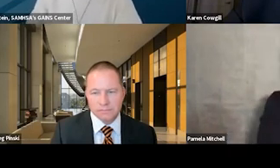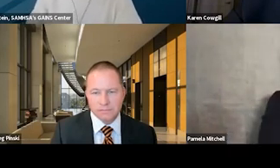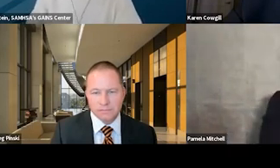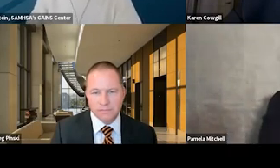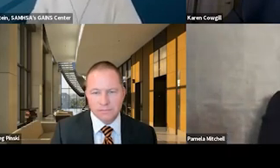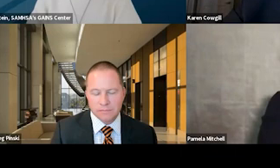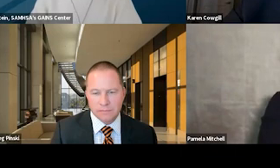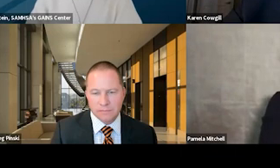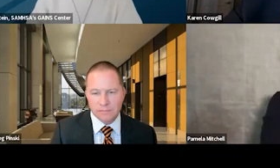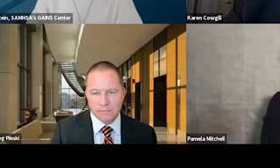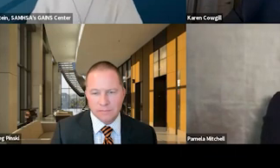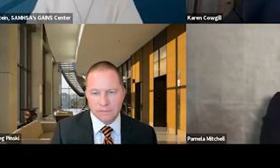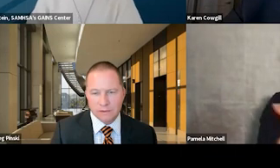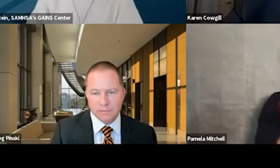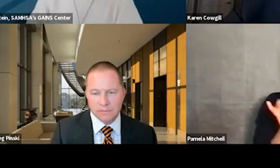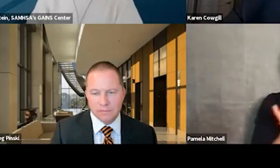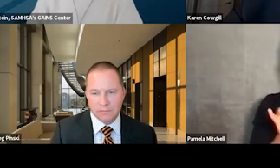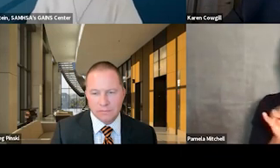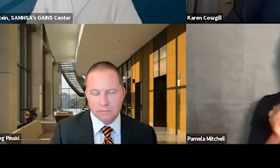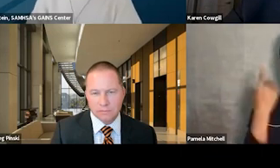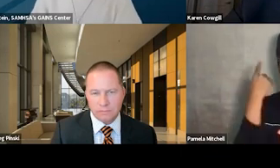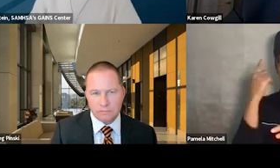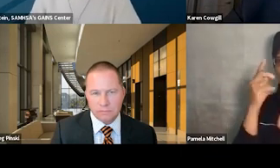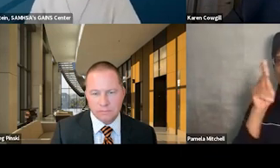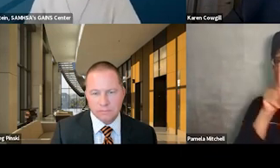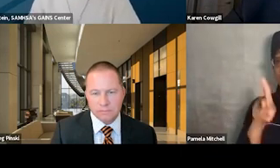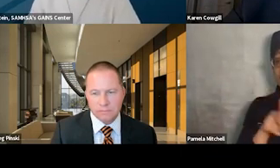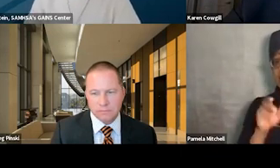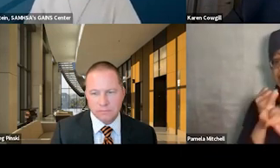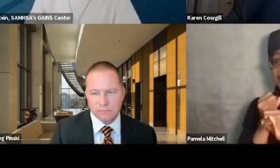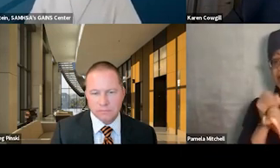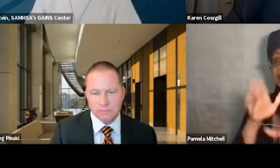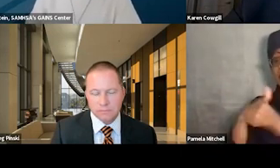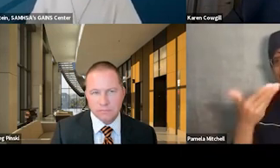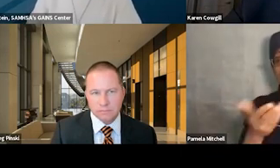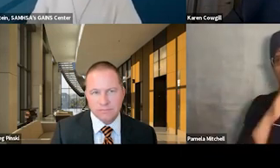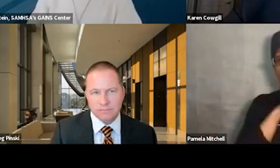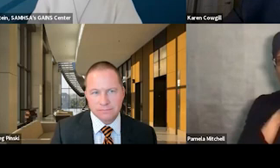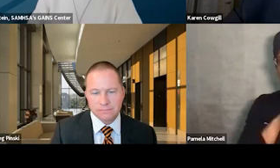Justice for Vets and Tribal Law and Policy Institute, providing research, training, and technical assistance services